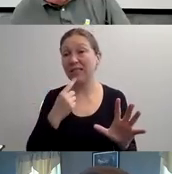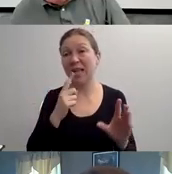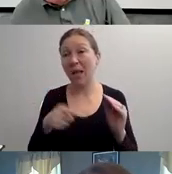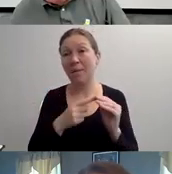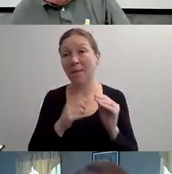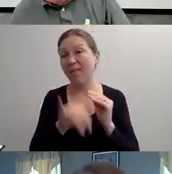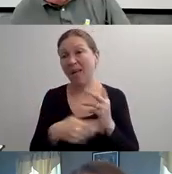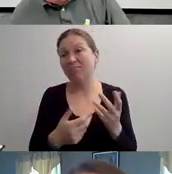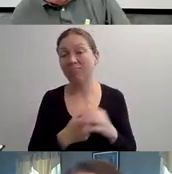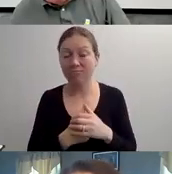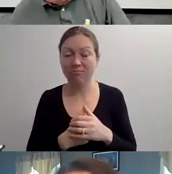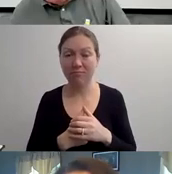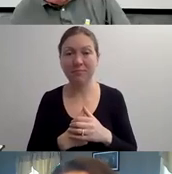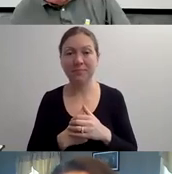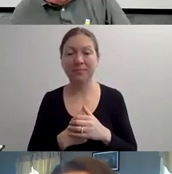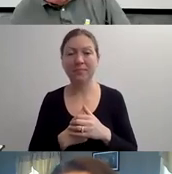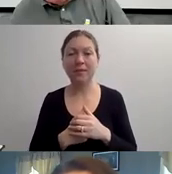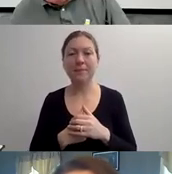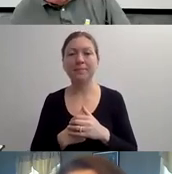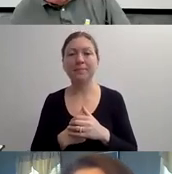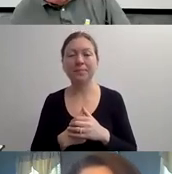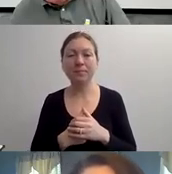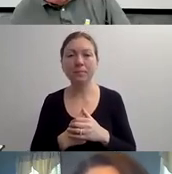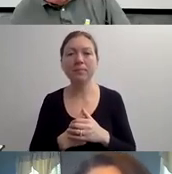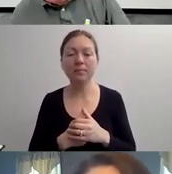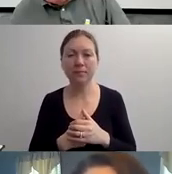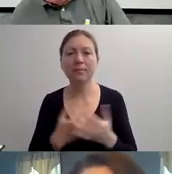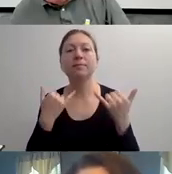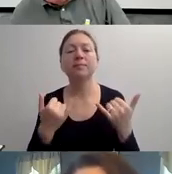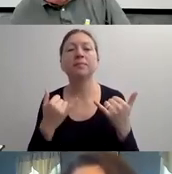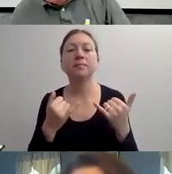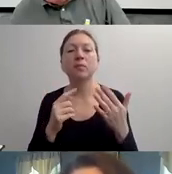"NOW I'M GOING TO TALK ABOUT DISABILITY THROUGH HISTORY.